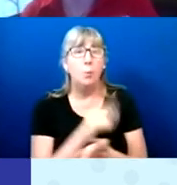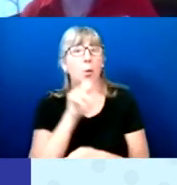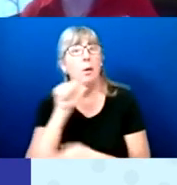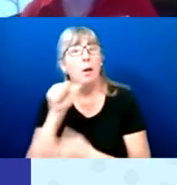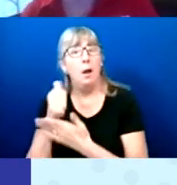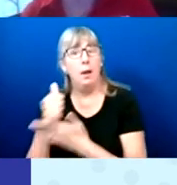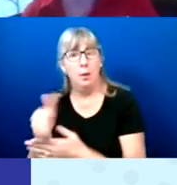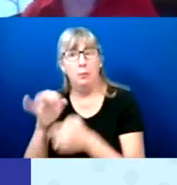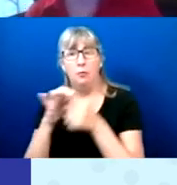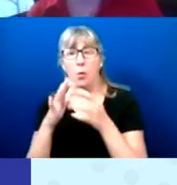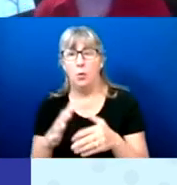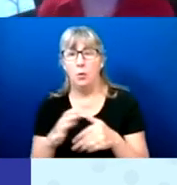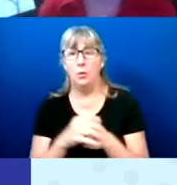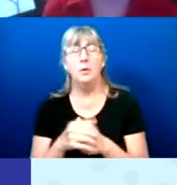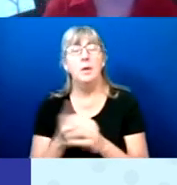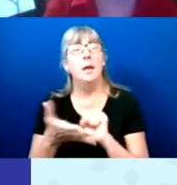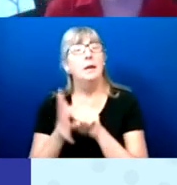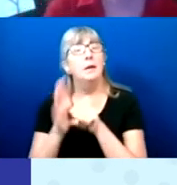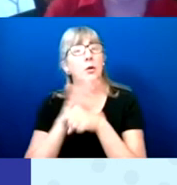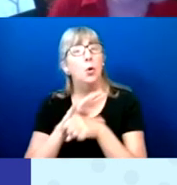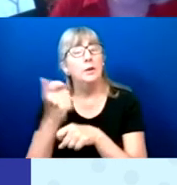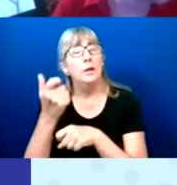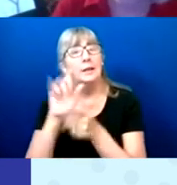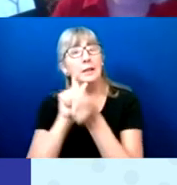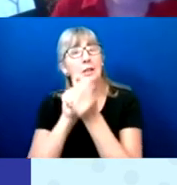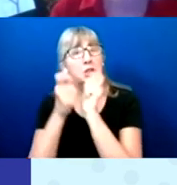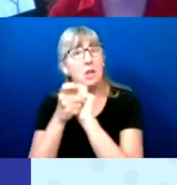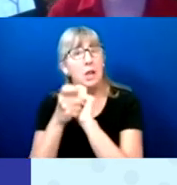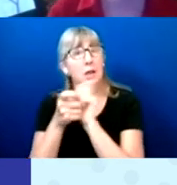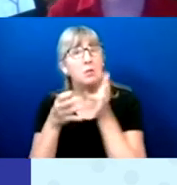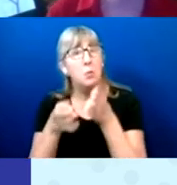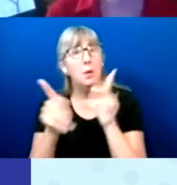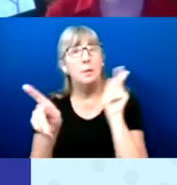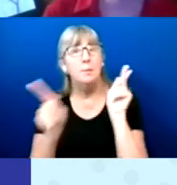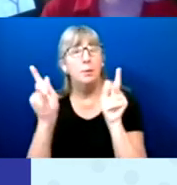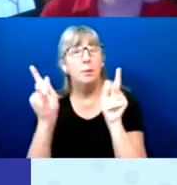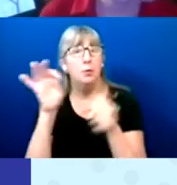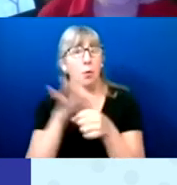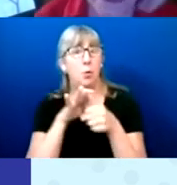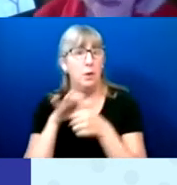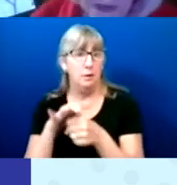And did COVID-19 change the way people voted?